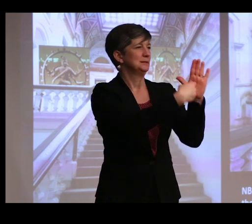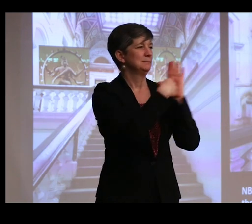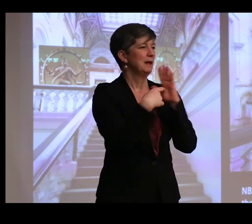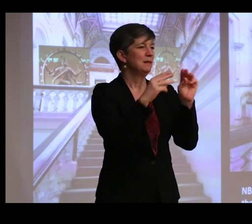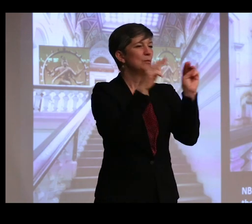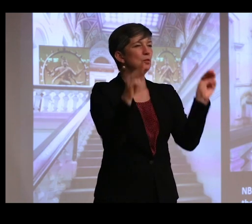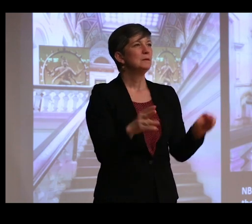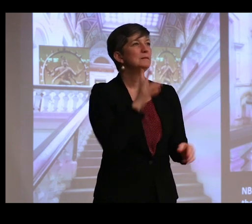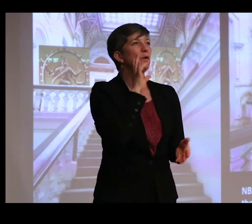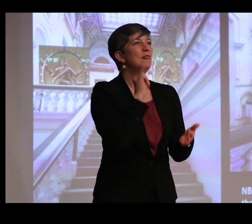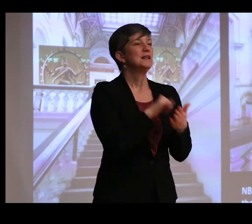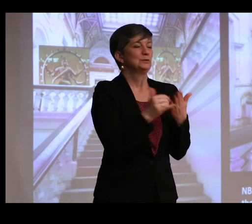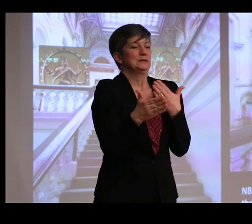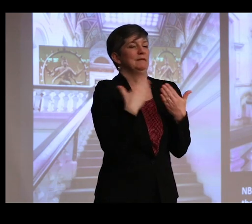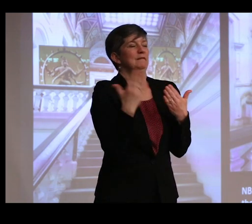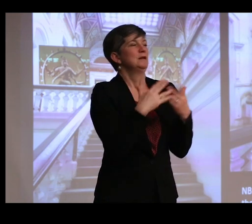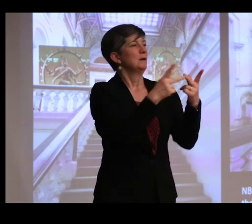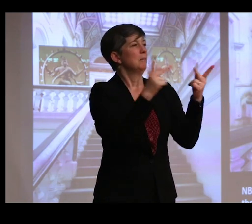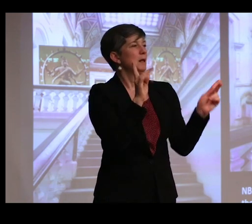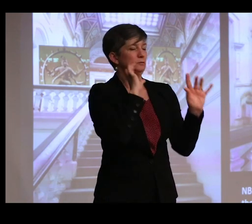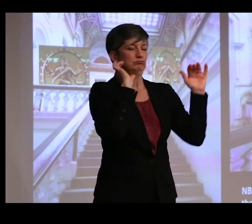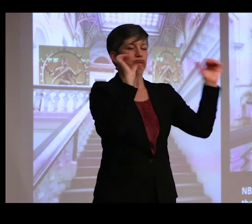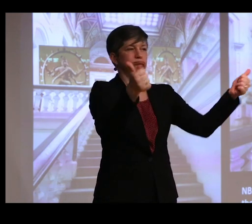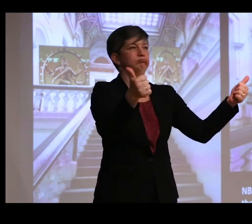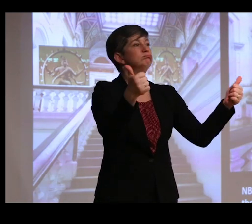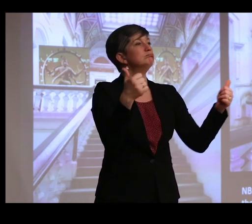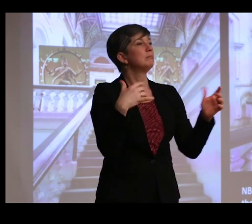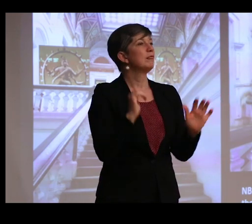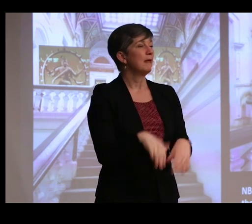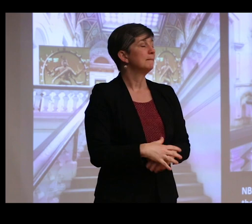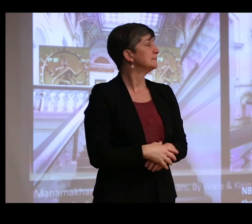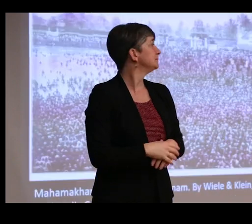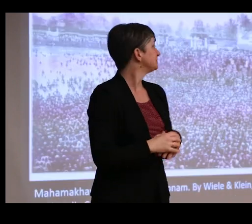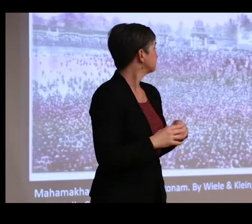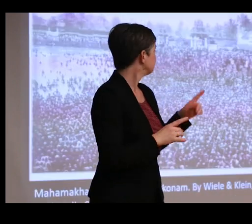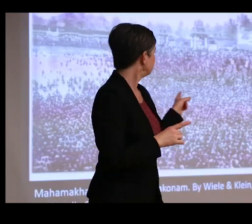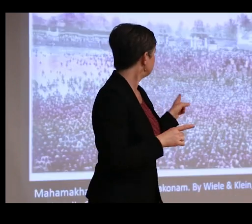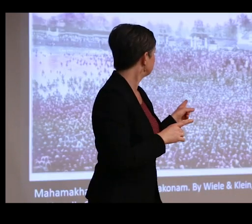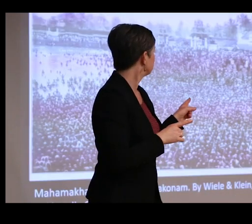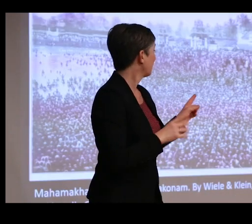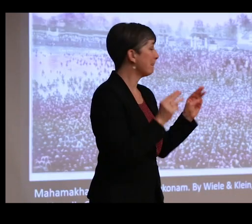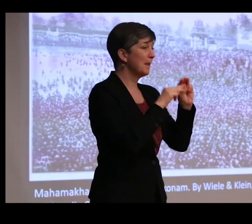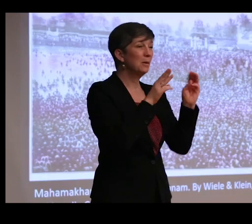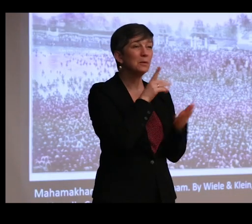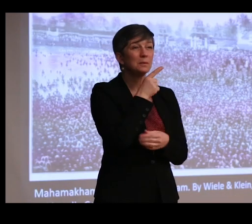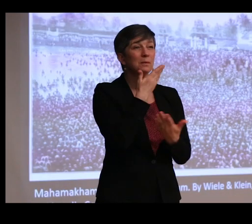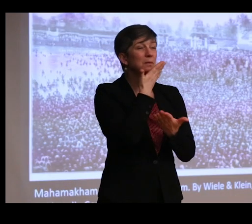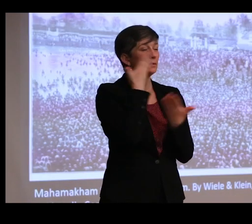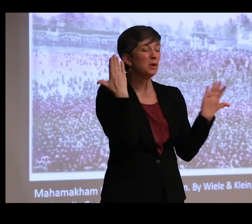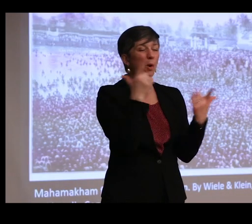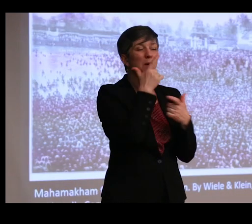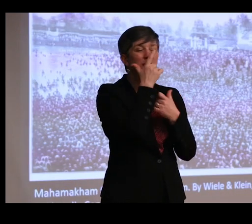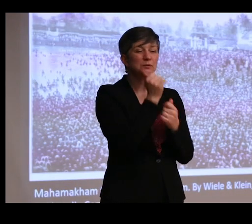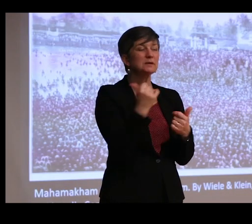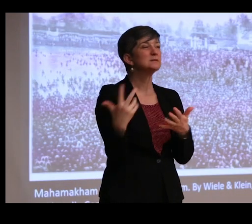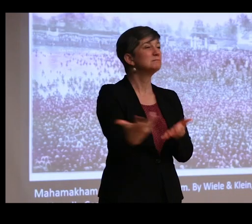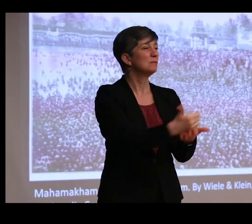So this was a convenient place to have them. And, in fact, the museum had no real interest in acquiring these types of things, which